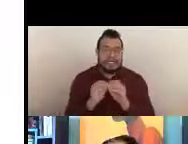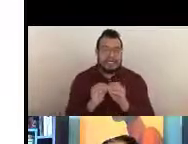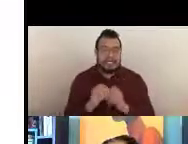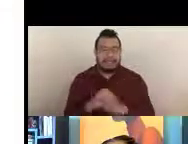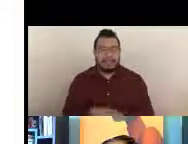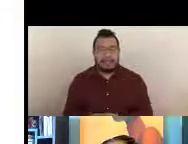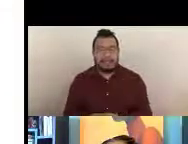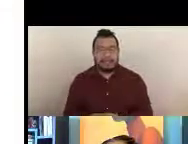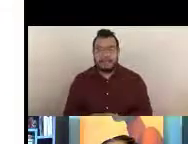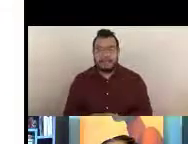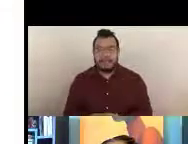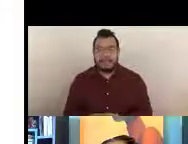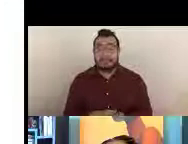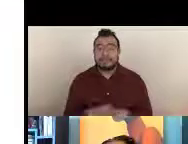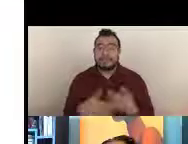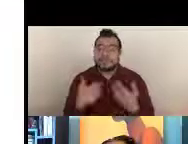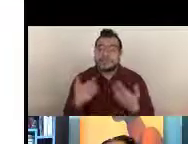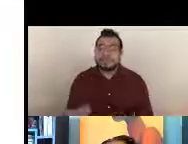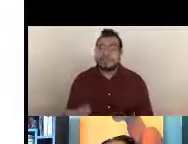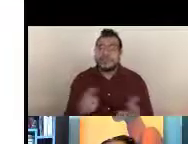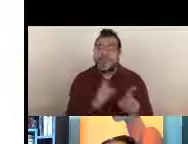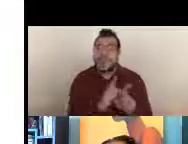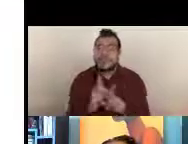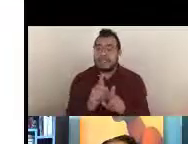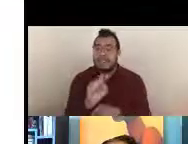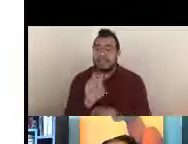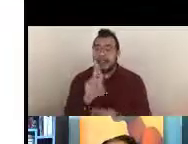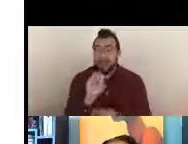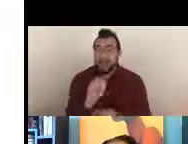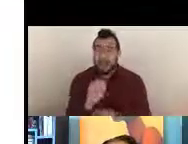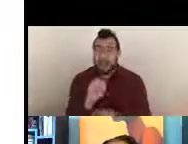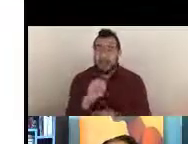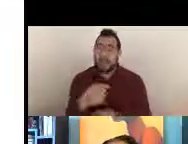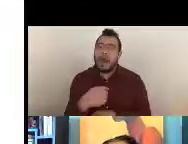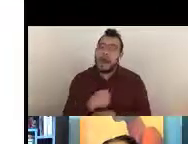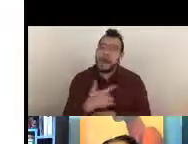Now as a Scientific Review Officer, I typically get questions regarding